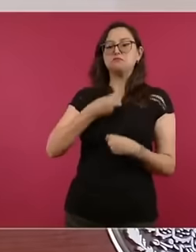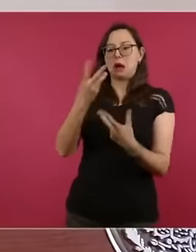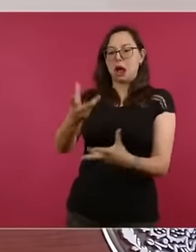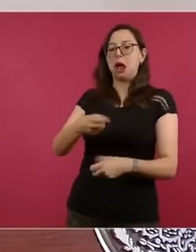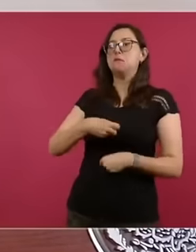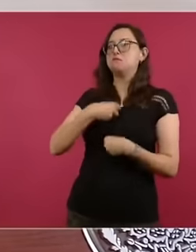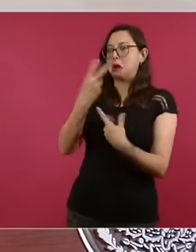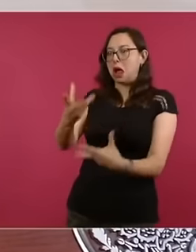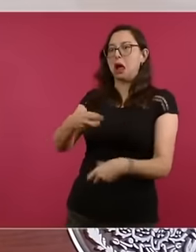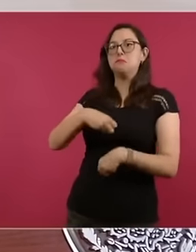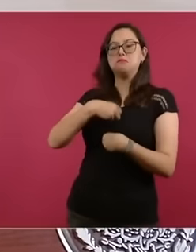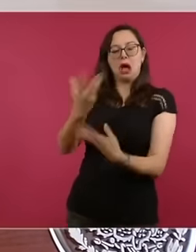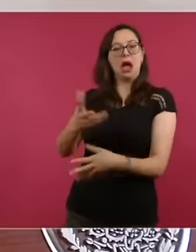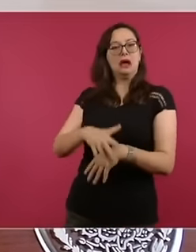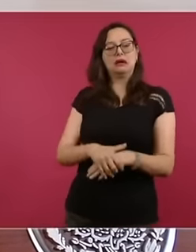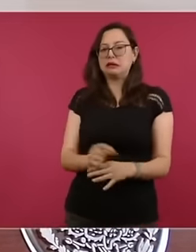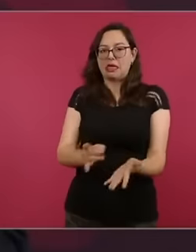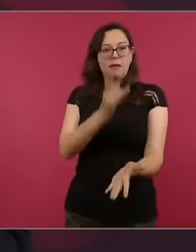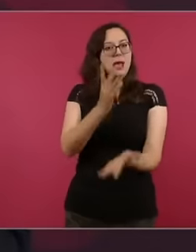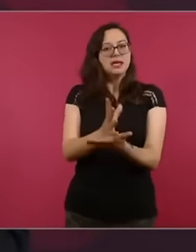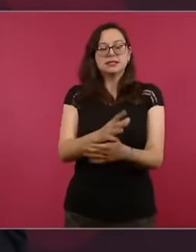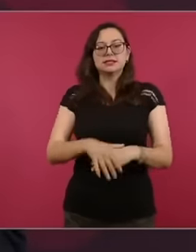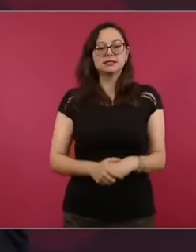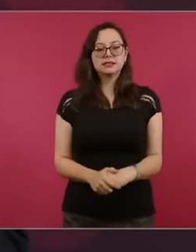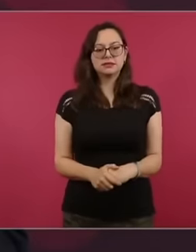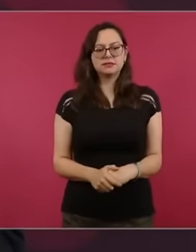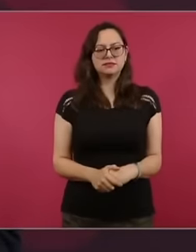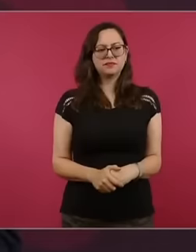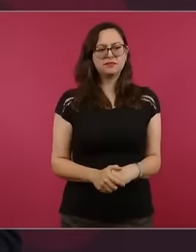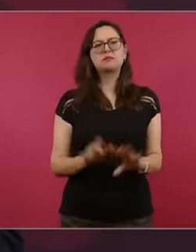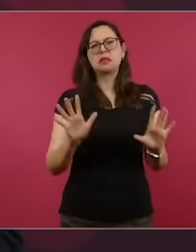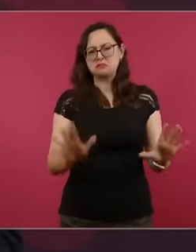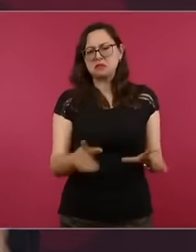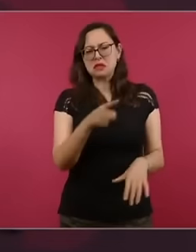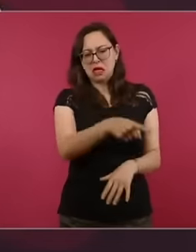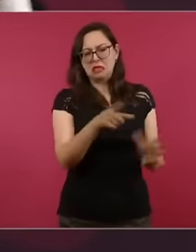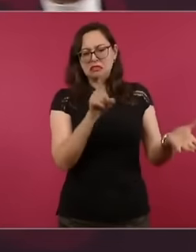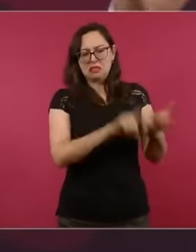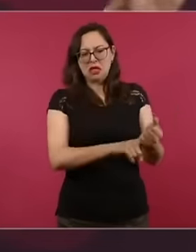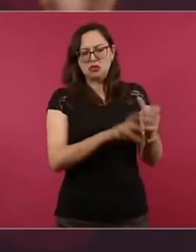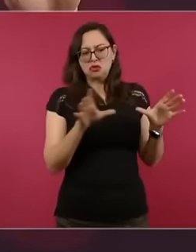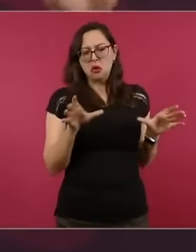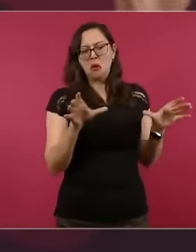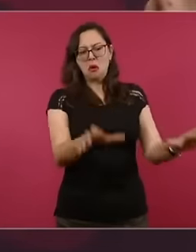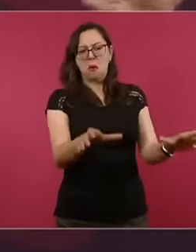dogmatists or fanatics, I respect that